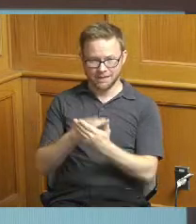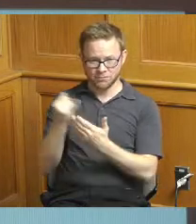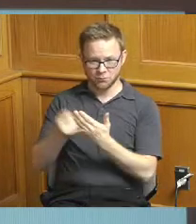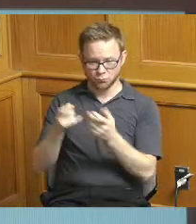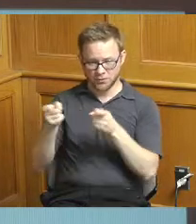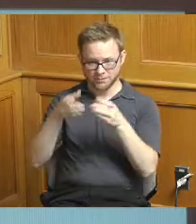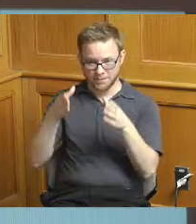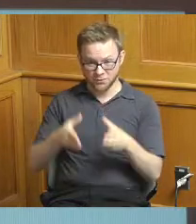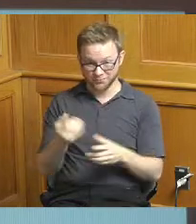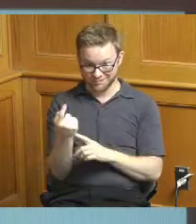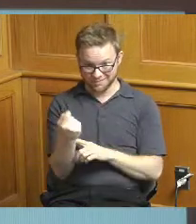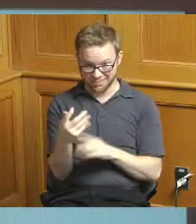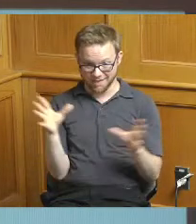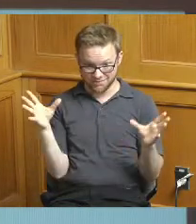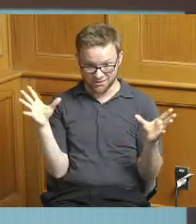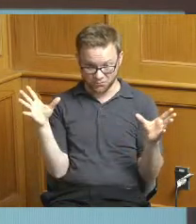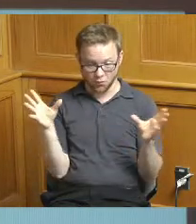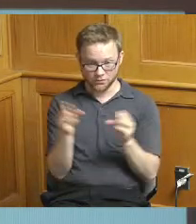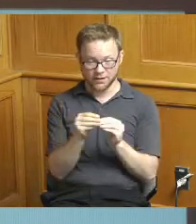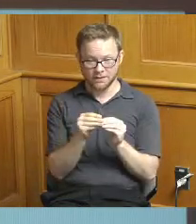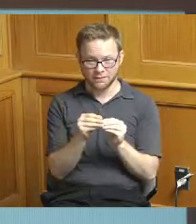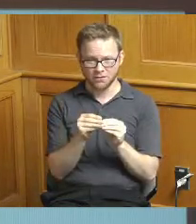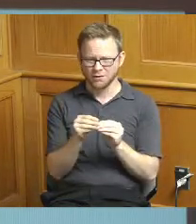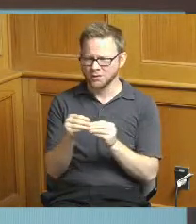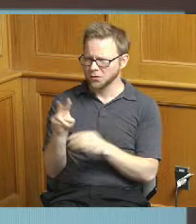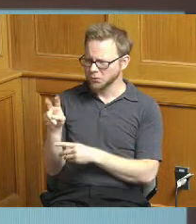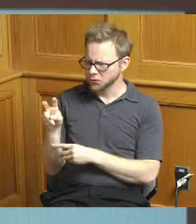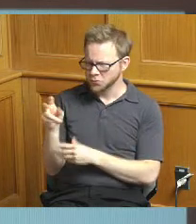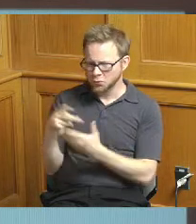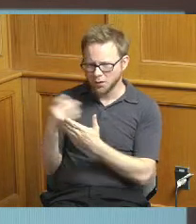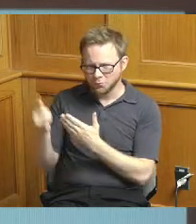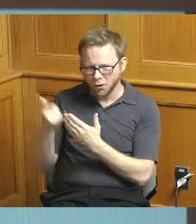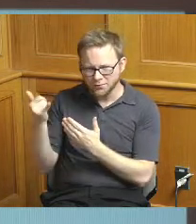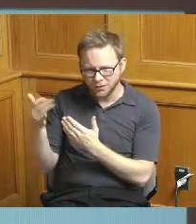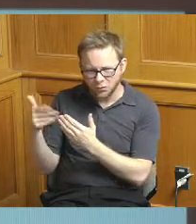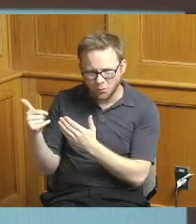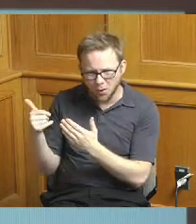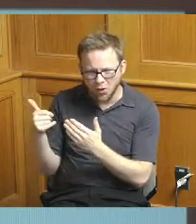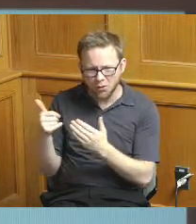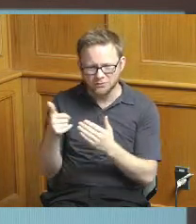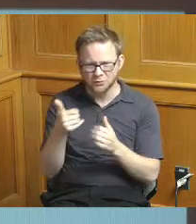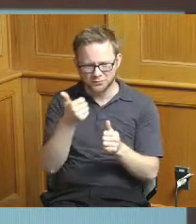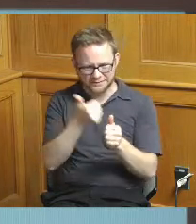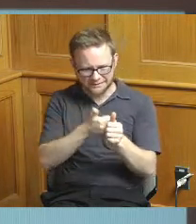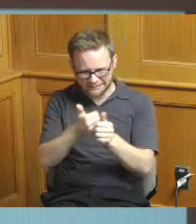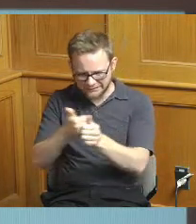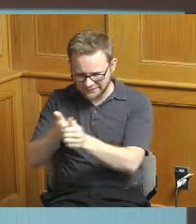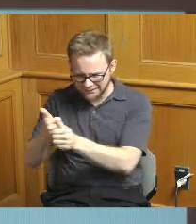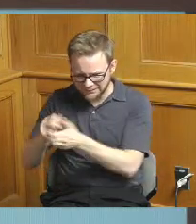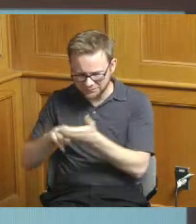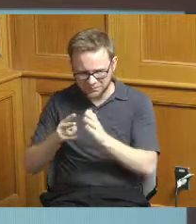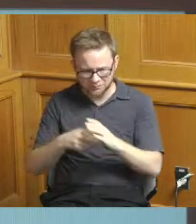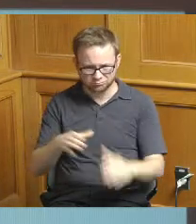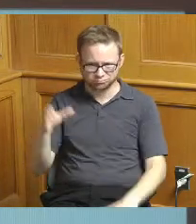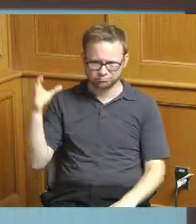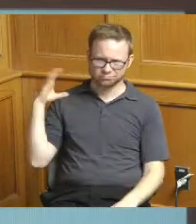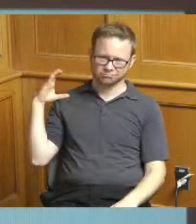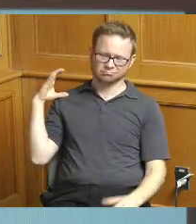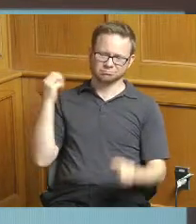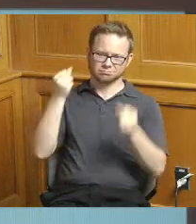can imagine you know of almost 200 projects each each individual is carrying quite a workload and